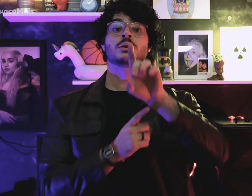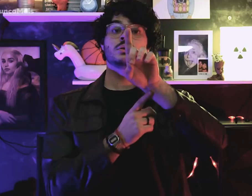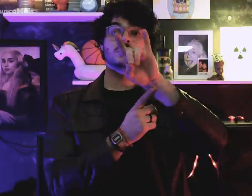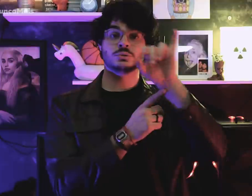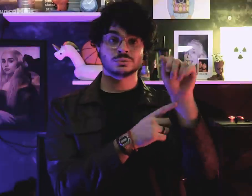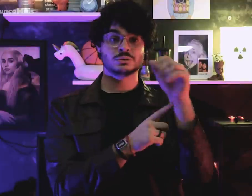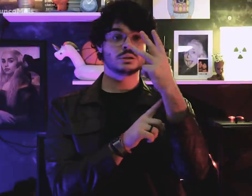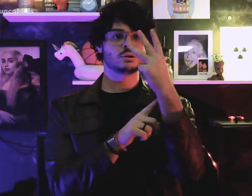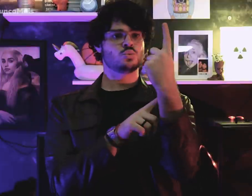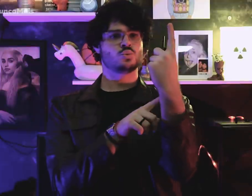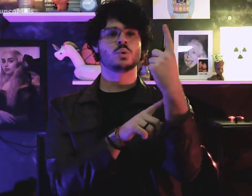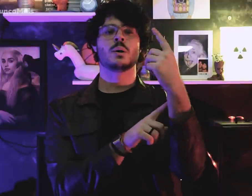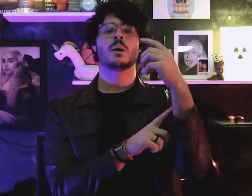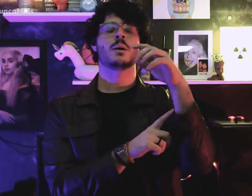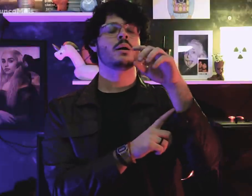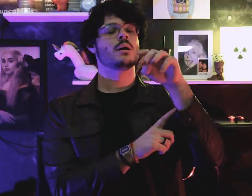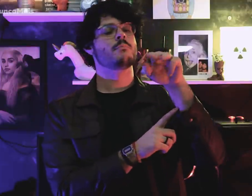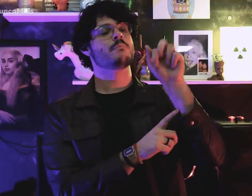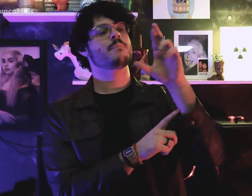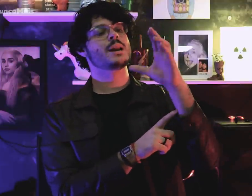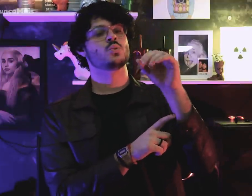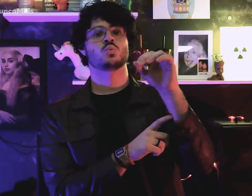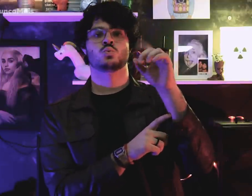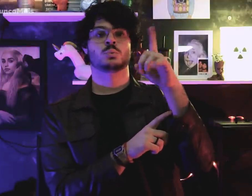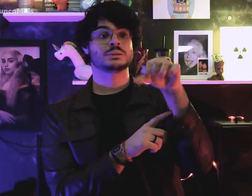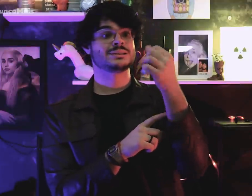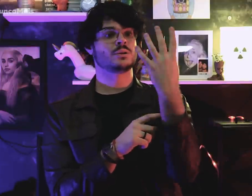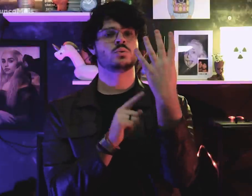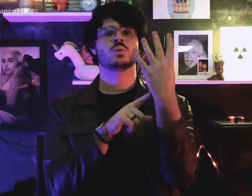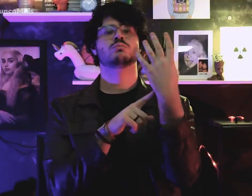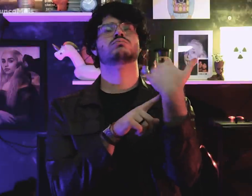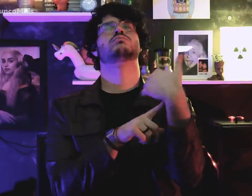March 31, 1964,